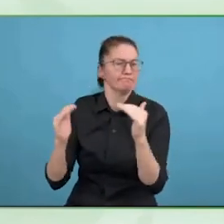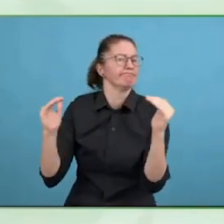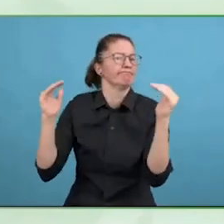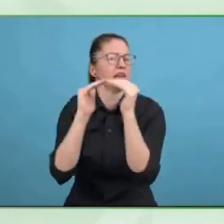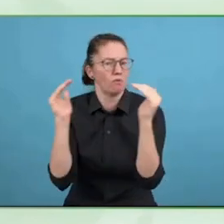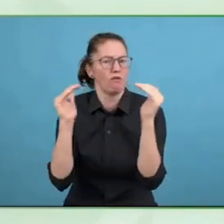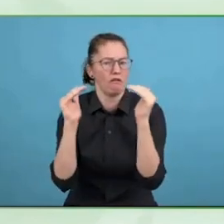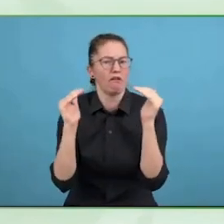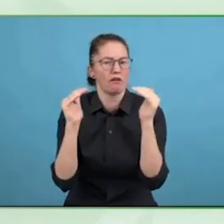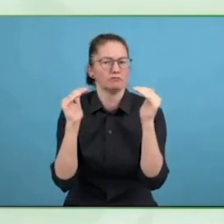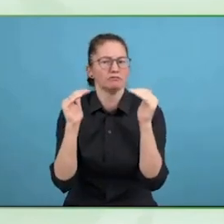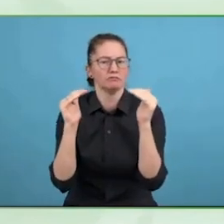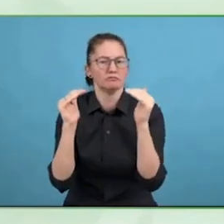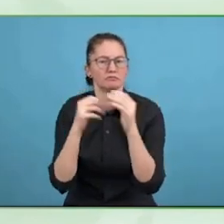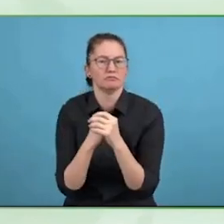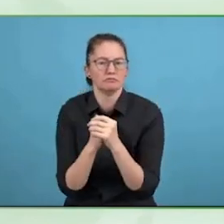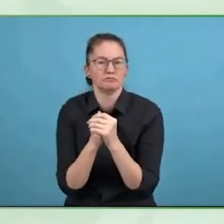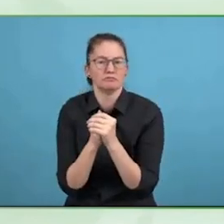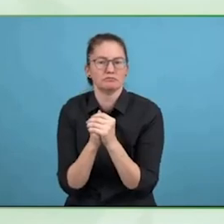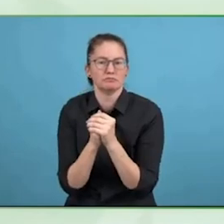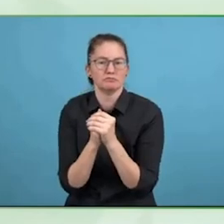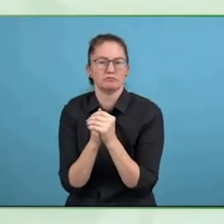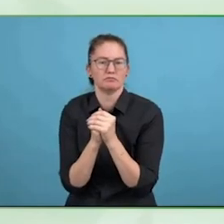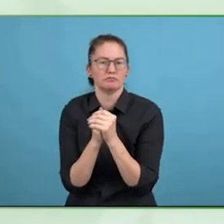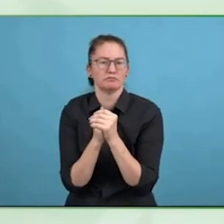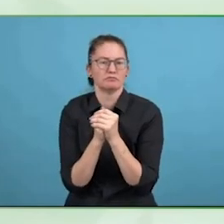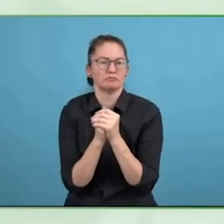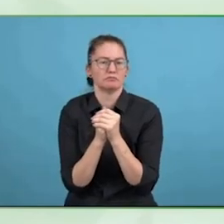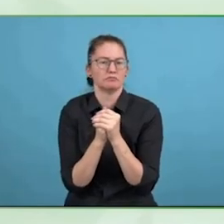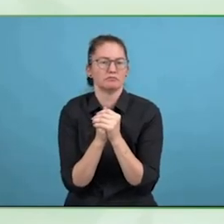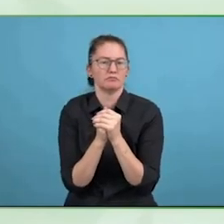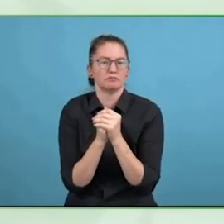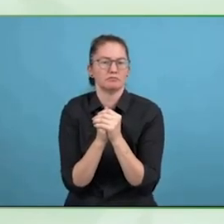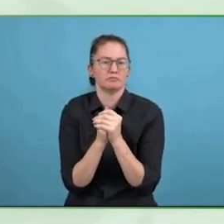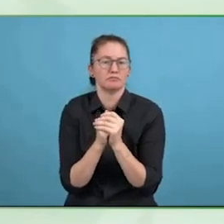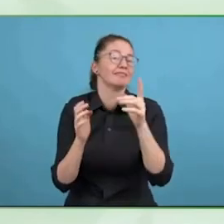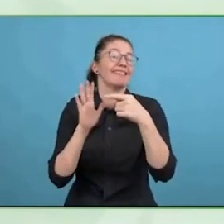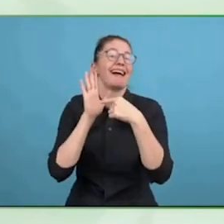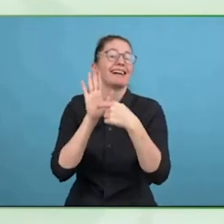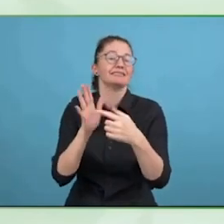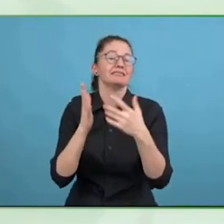disabled people equally, and then we move into the kind of things you